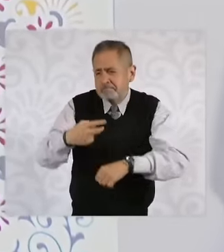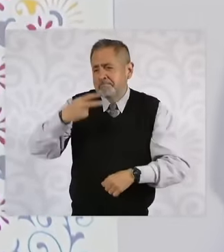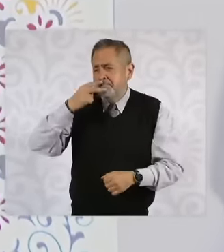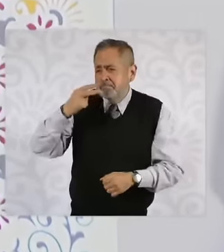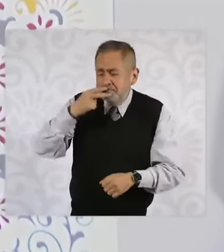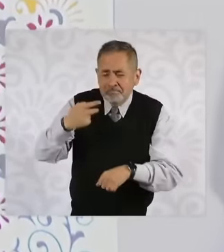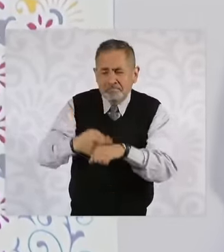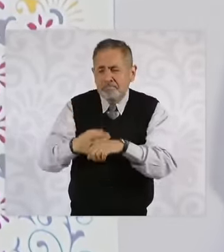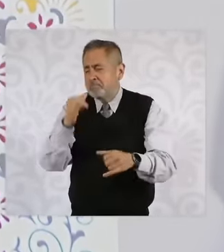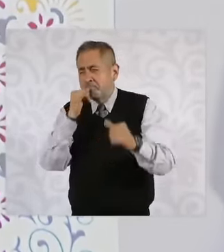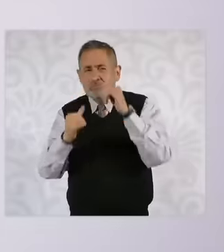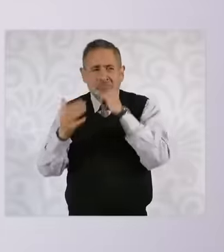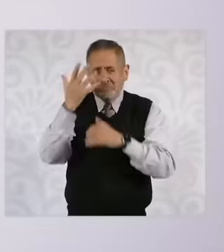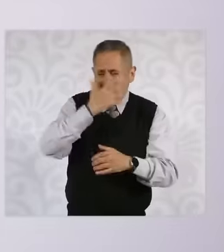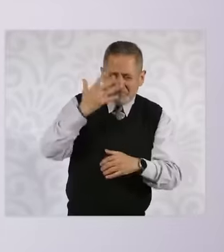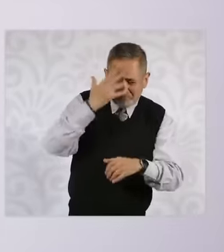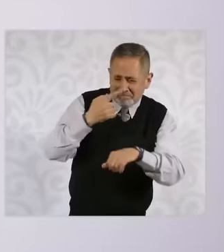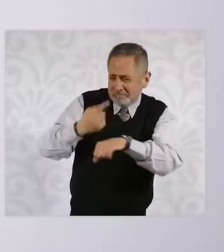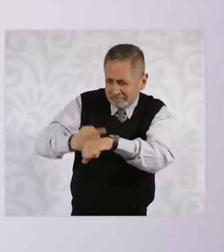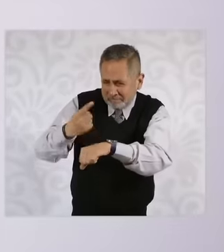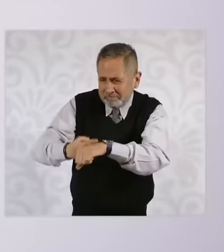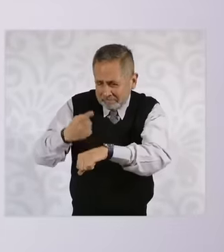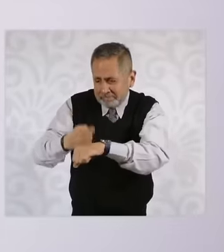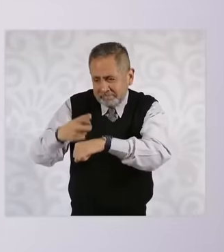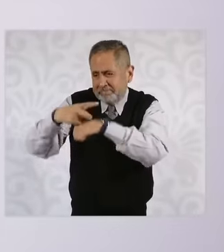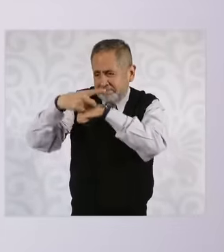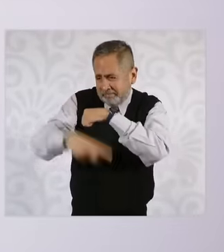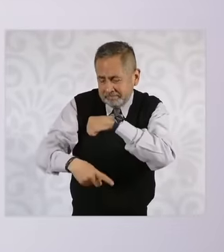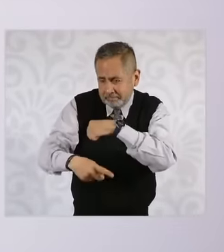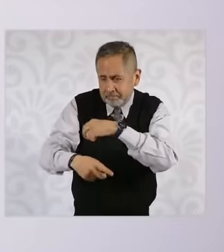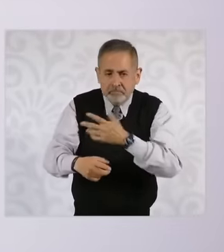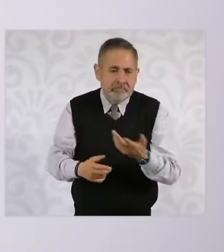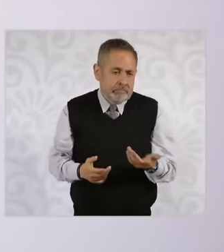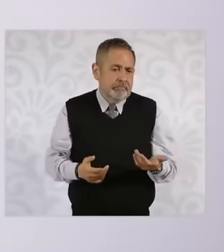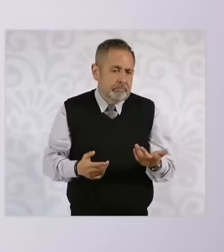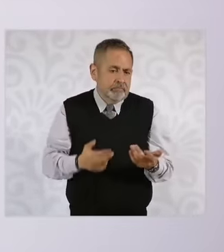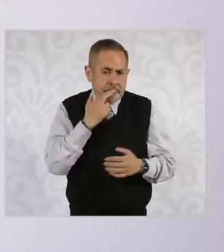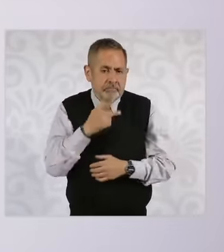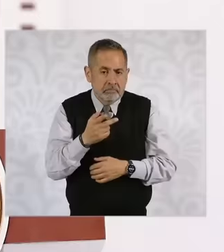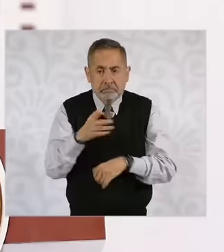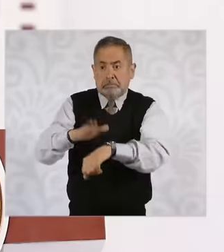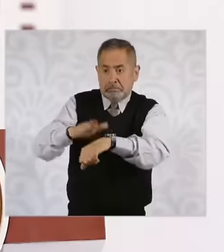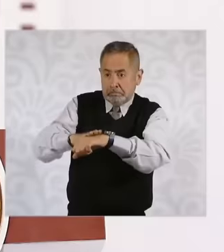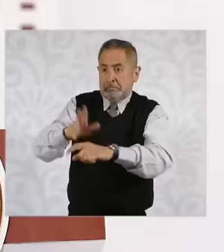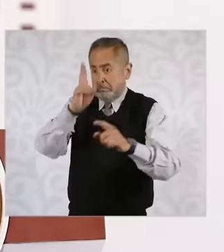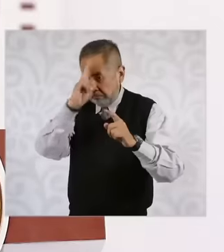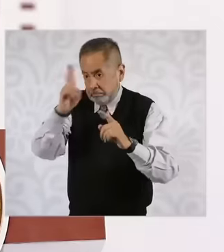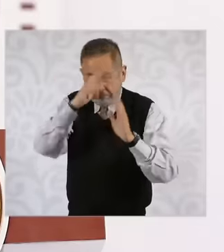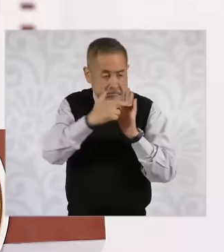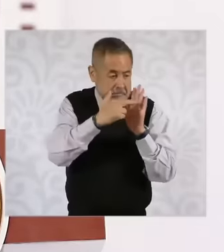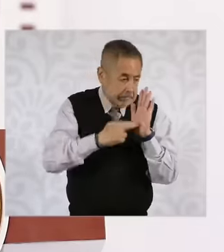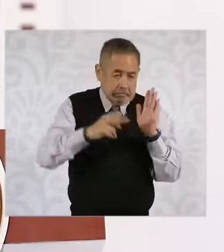alcoholic beverages, etc., can cause than to also be regulating everything, so we have to see to what extent it is